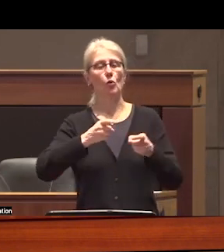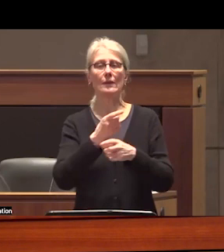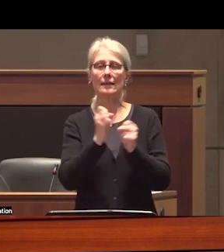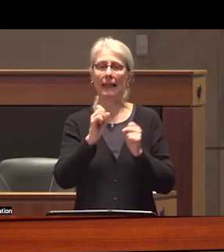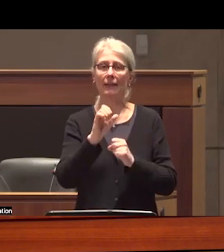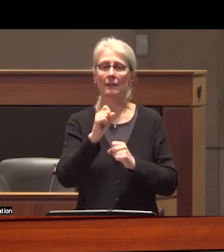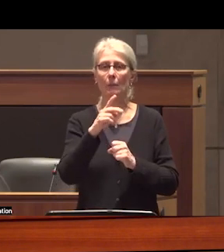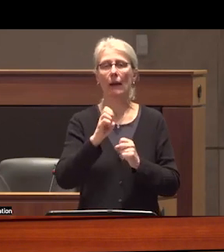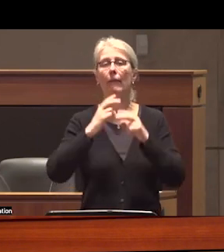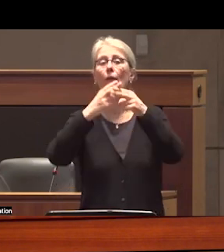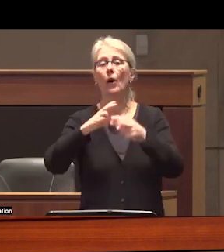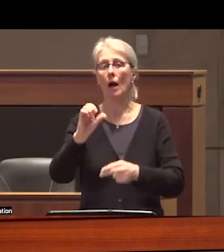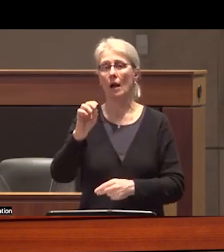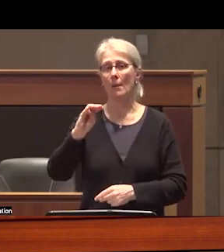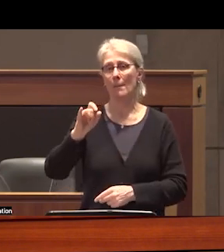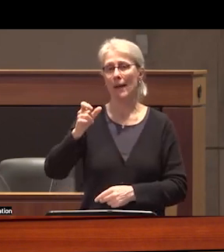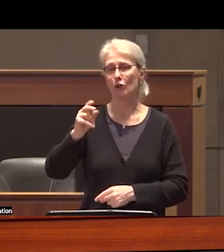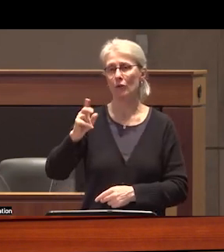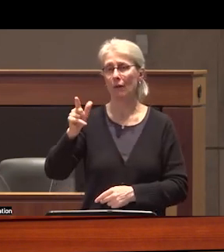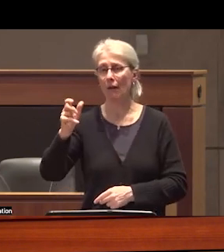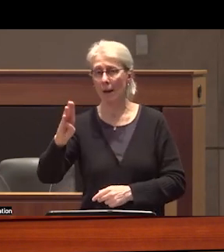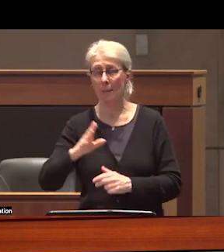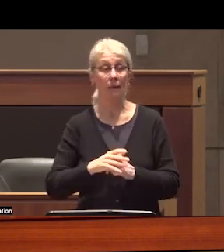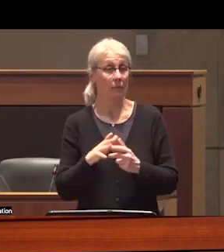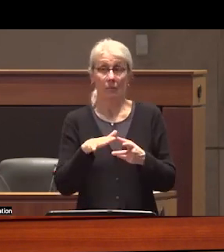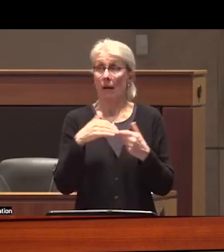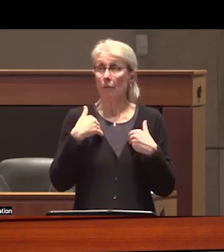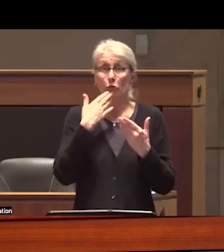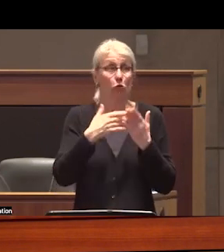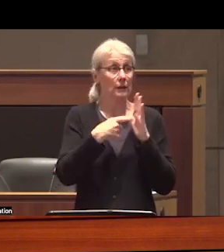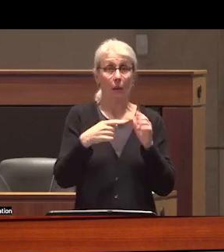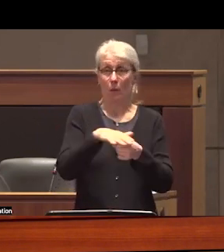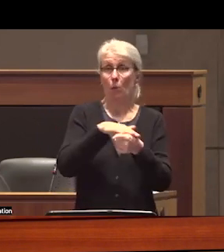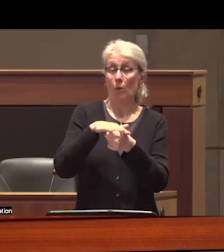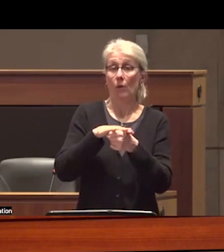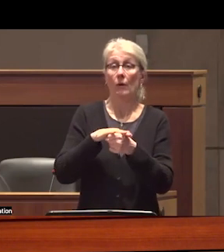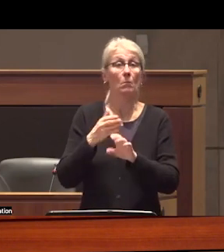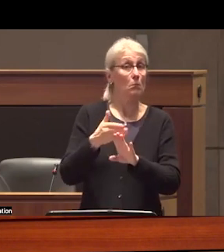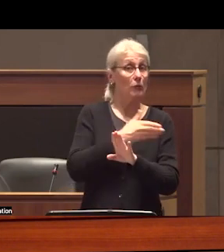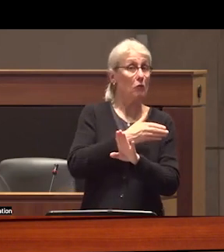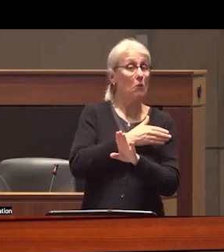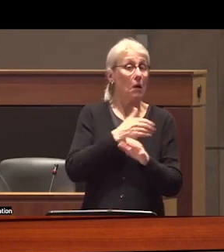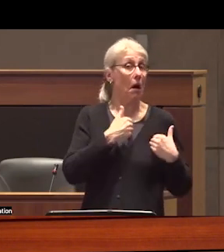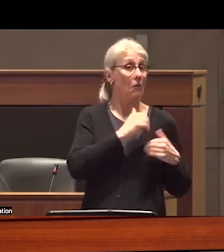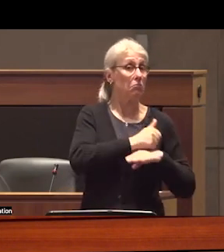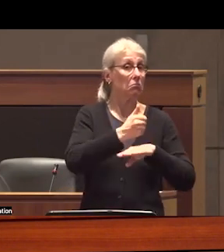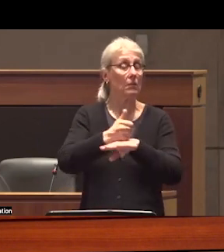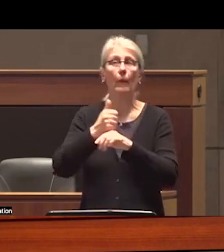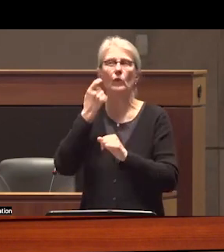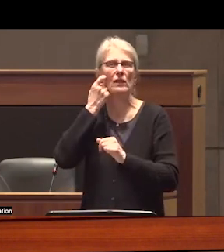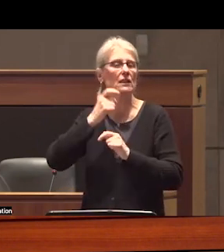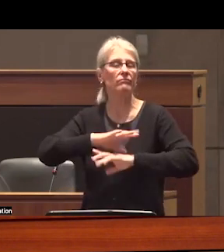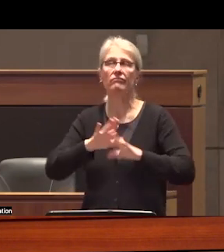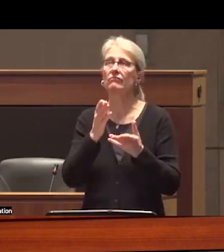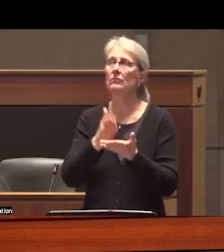clubs and local examples of this until very recently have existed and I'm just pausing for a